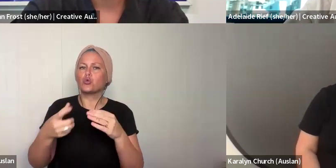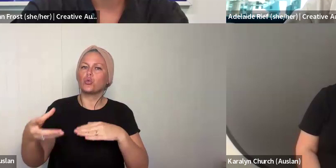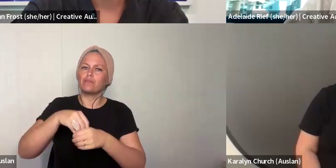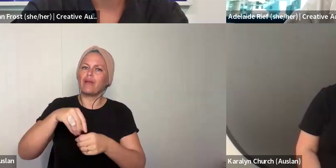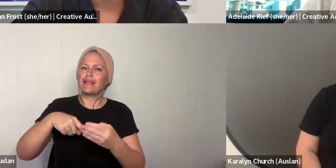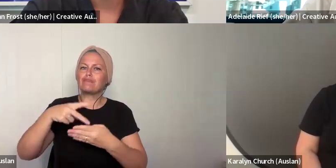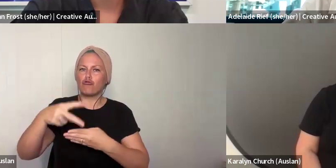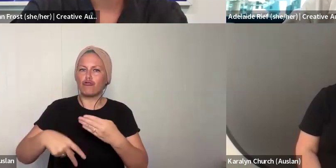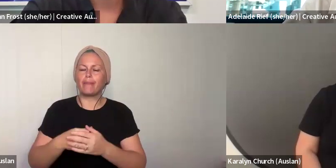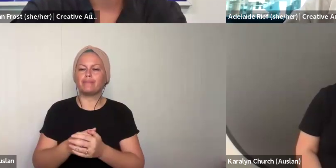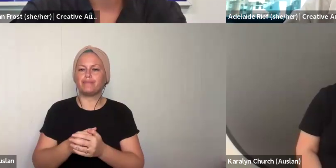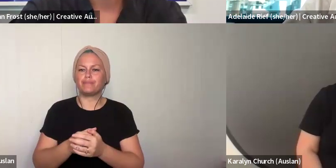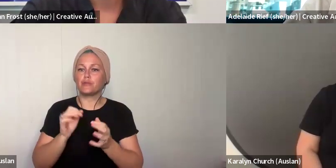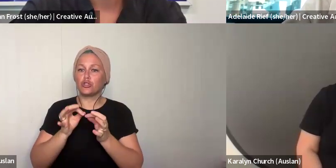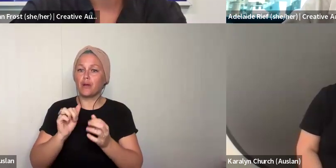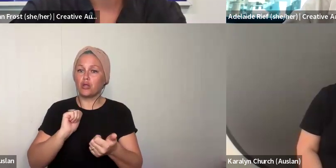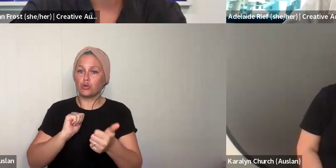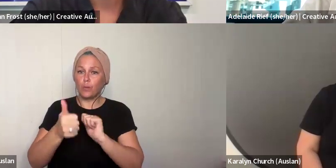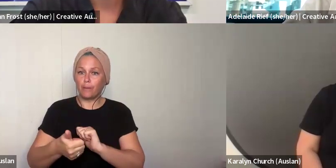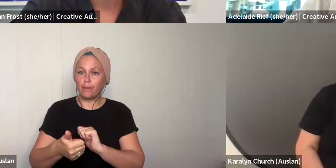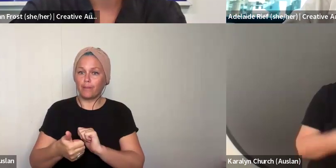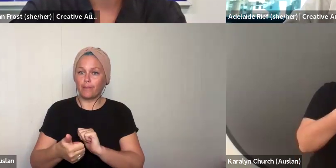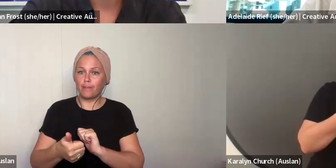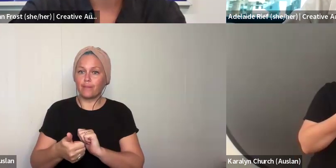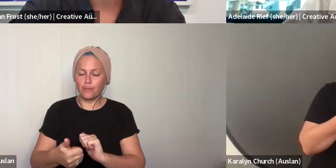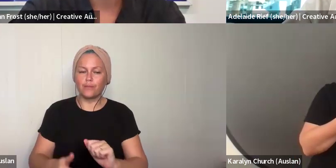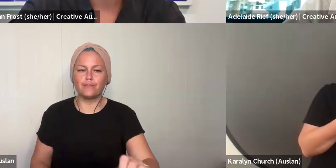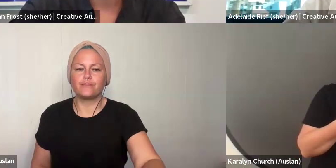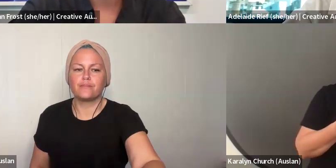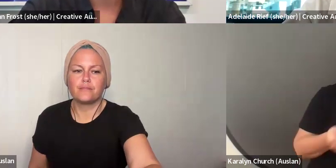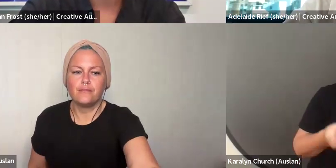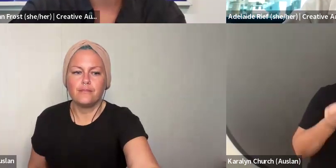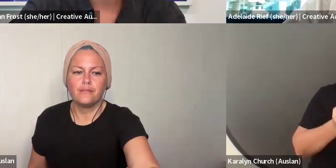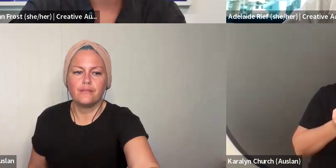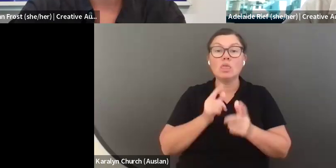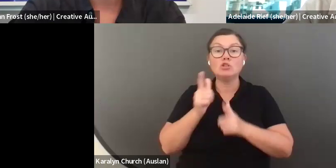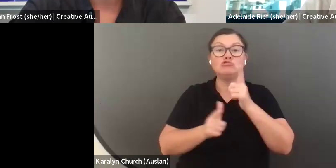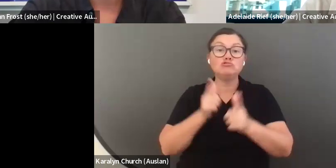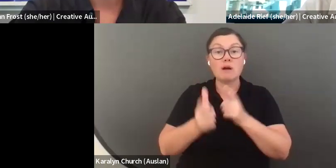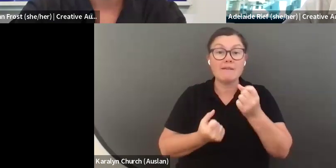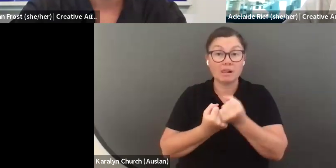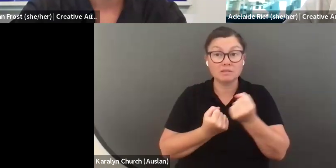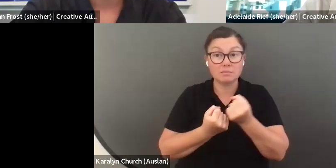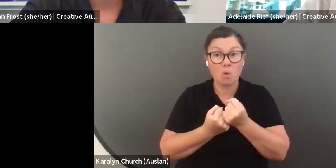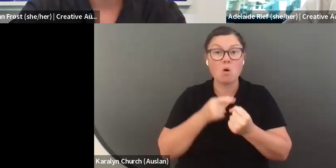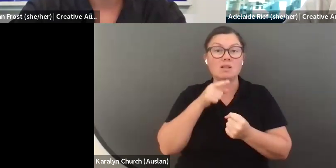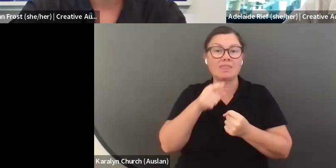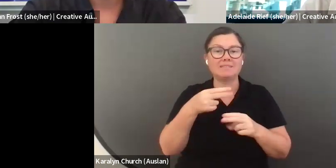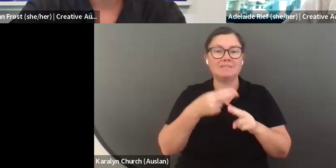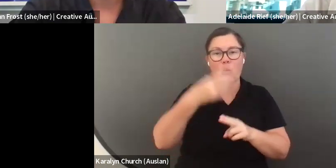equitable basis because there will be some people in this program who are full-time employed and who are being supported by the